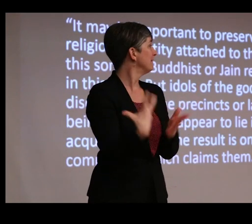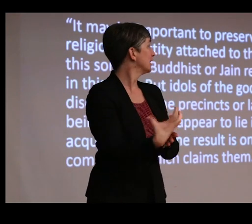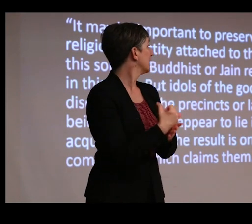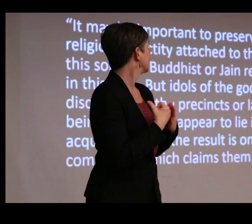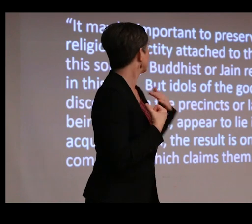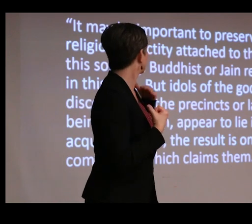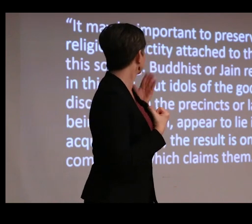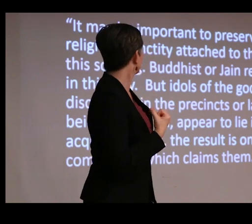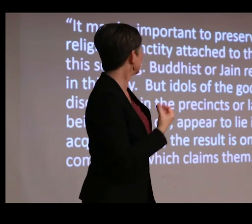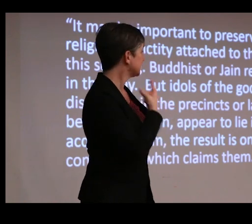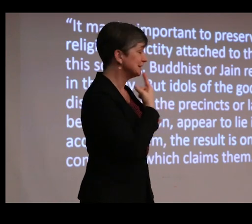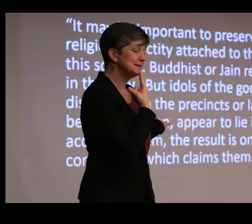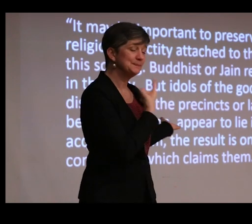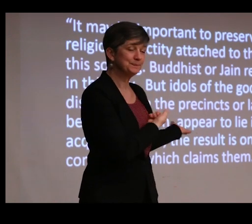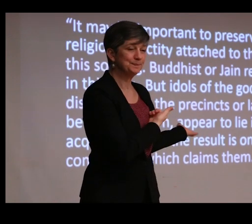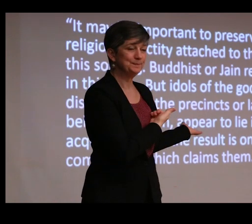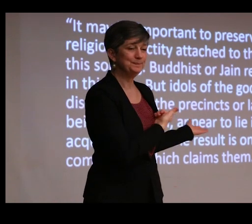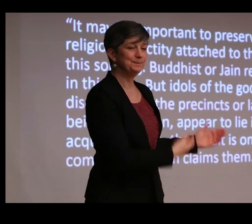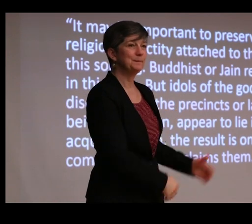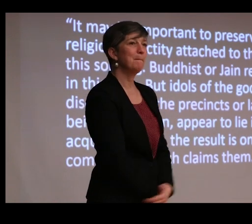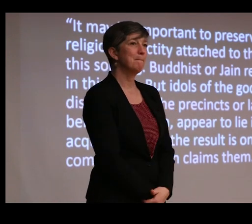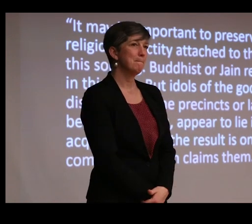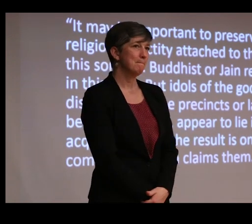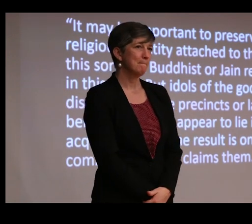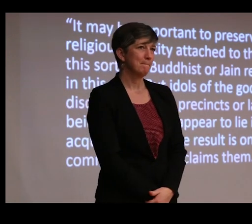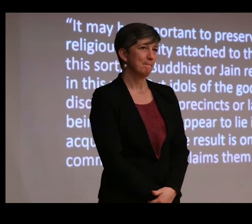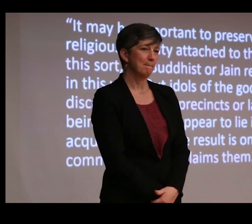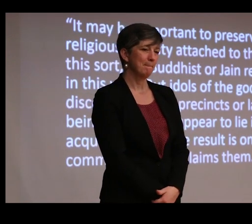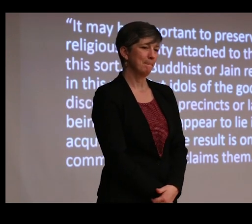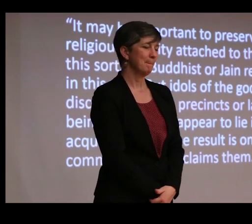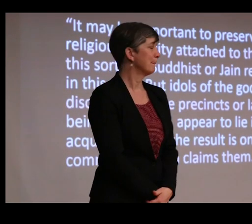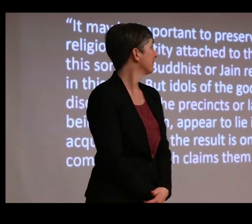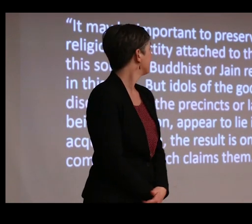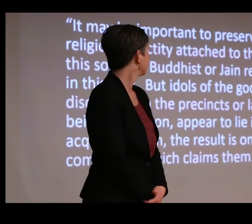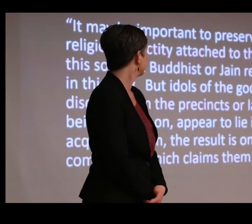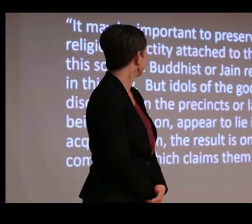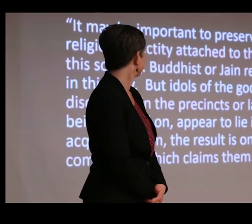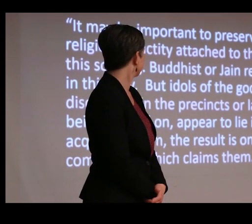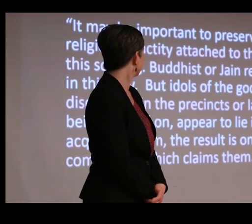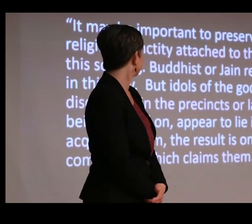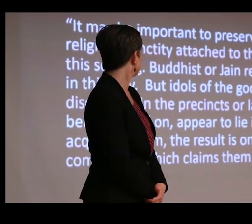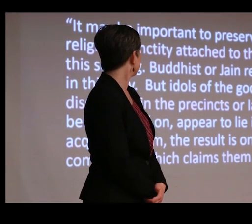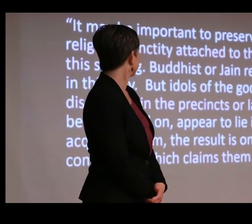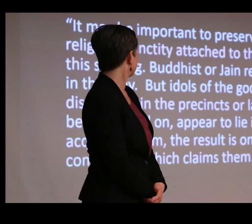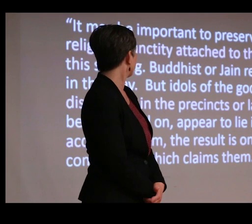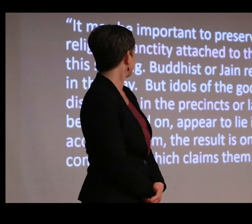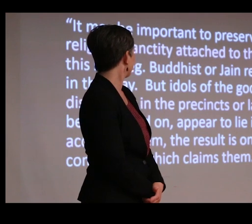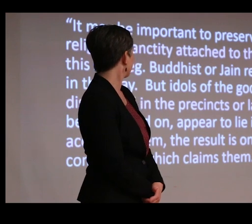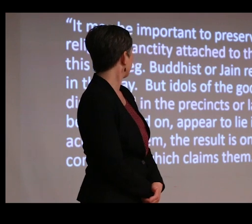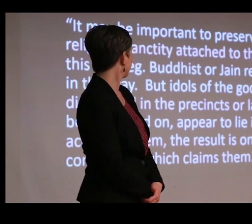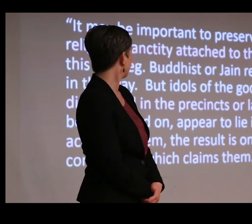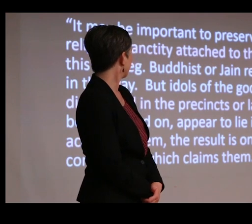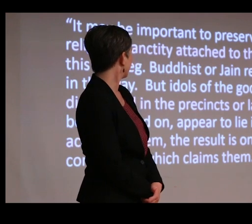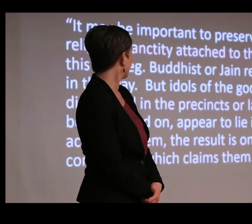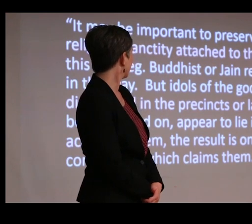who says these are different categories than objects that are part of the Jain or the Buddhist tradition, which are dead religions.